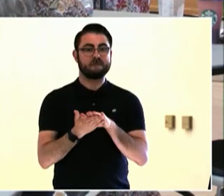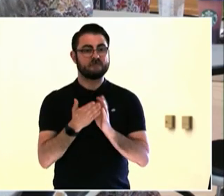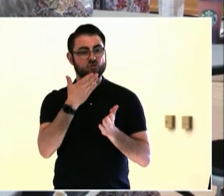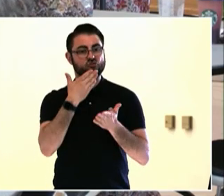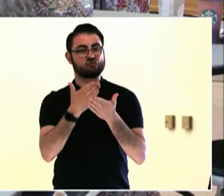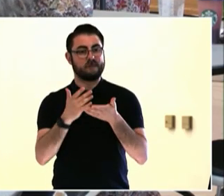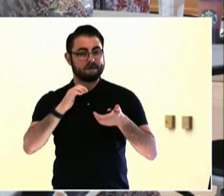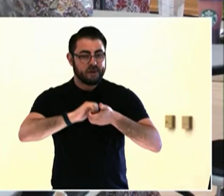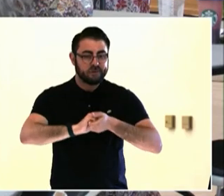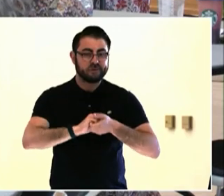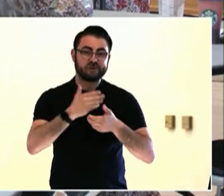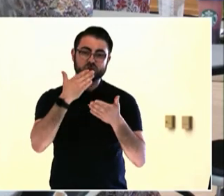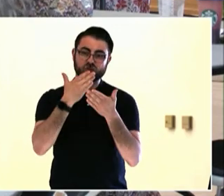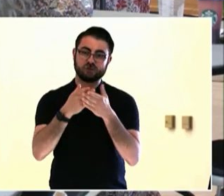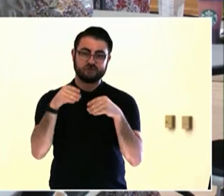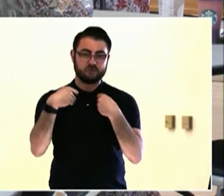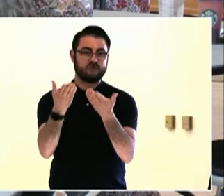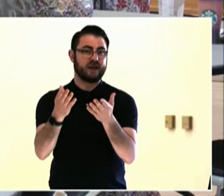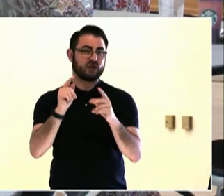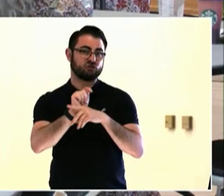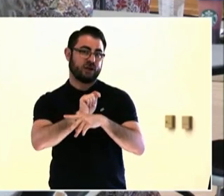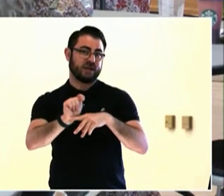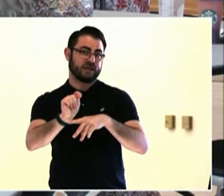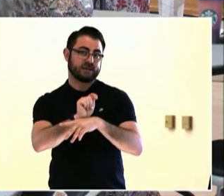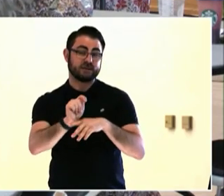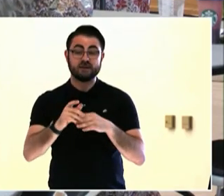that allows more players at the table?